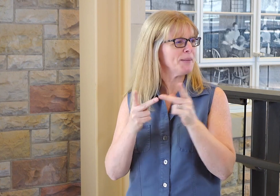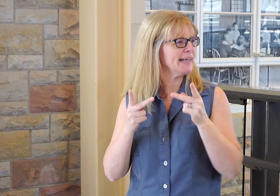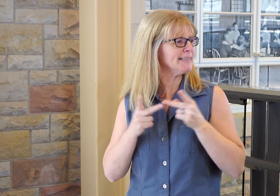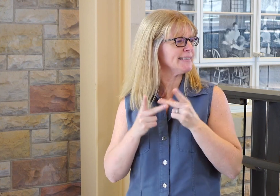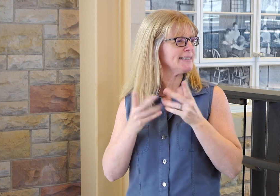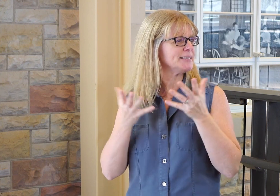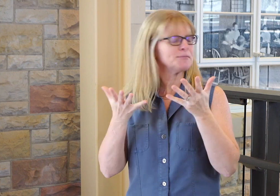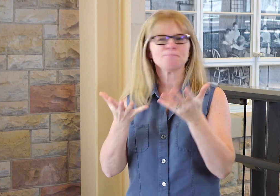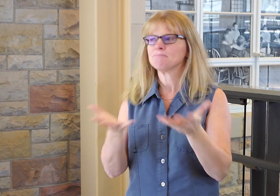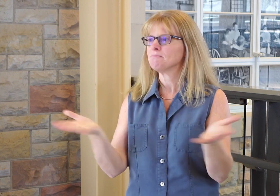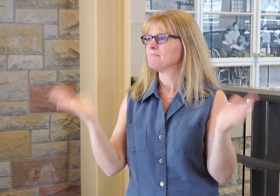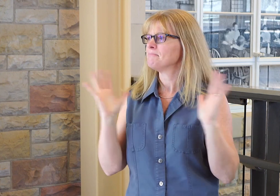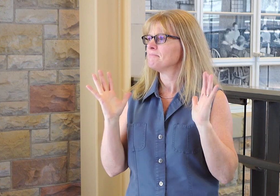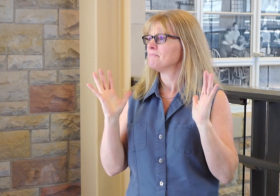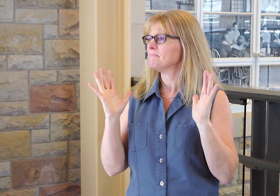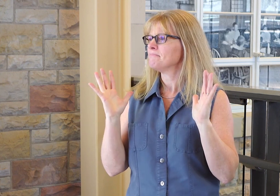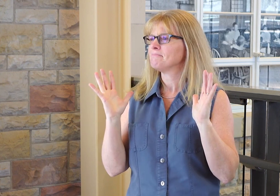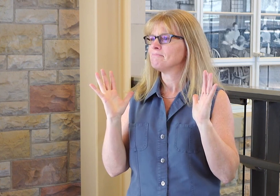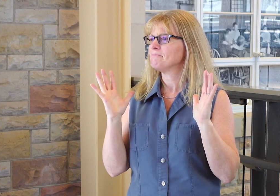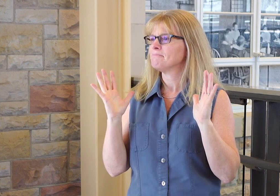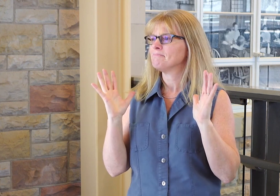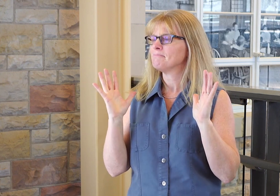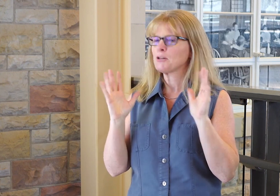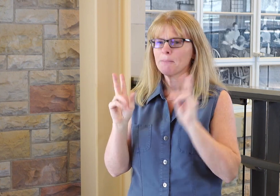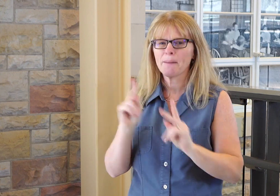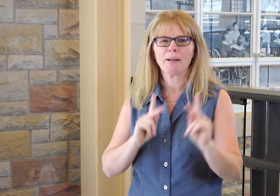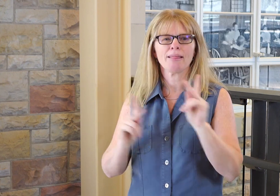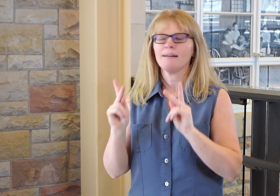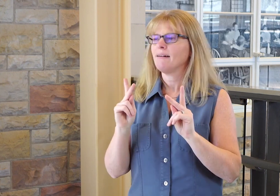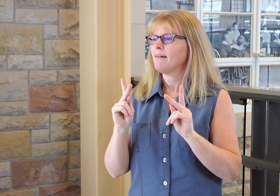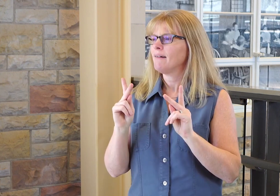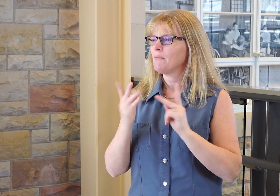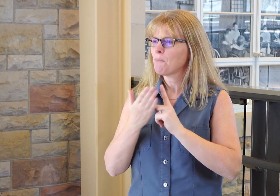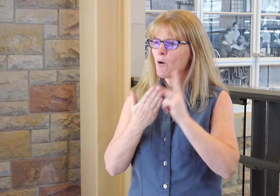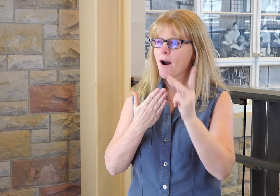CSDB is such an exceptional place: the people,